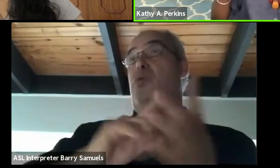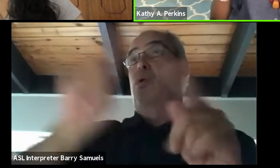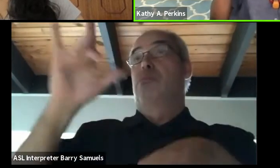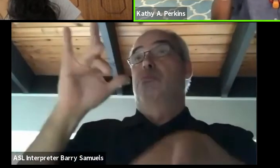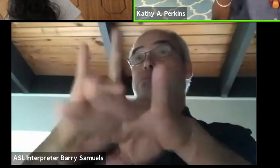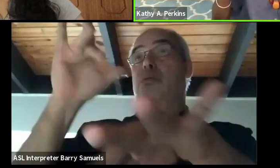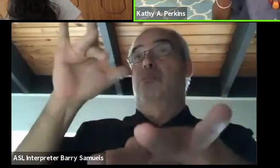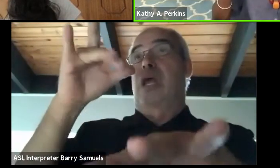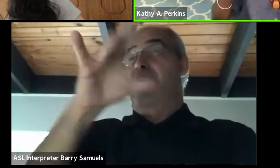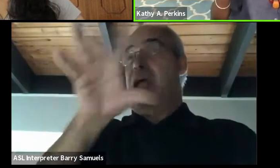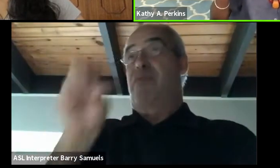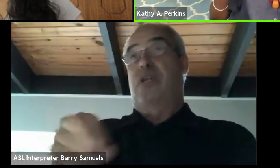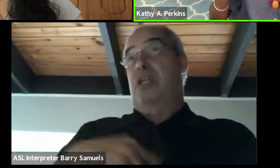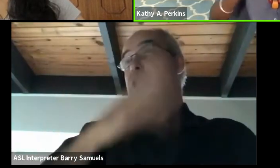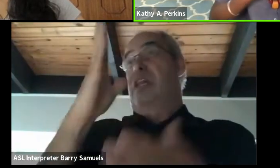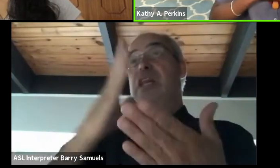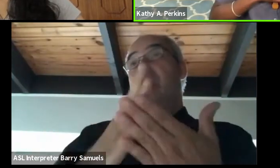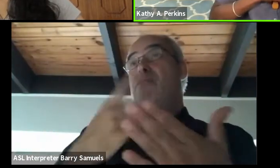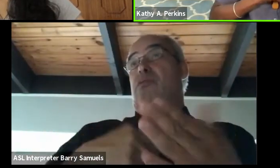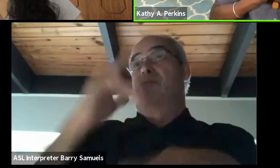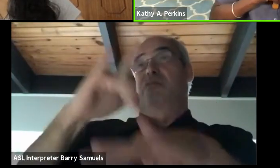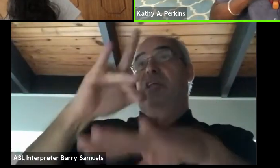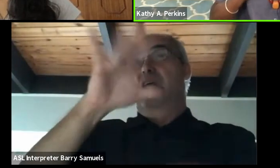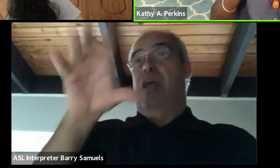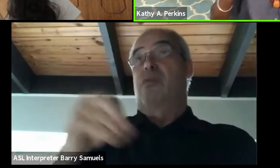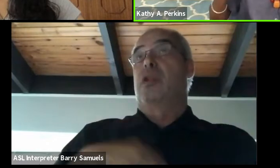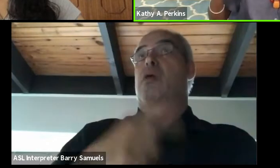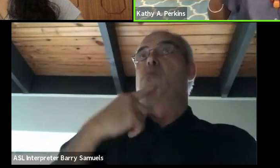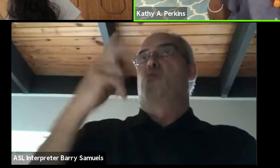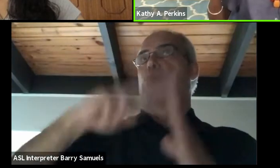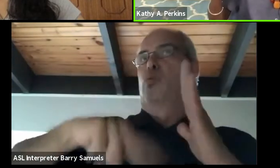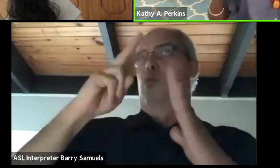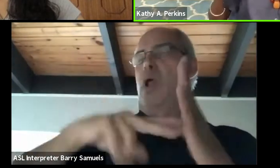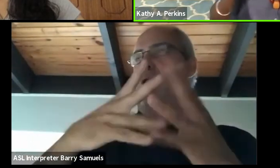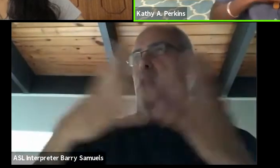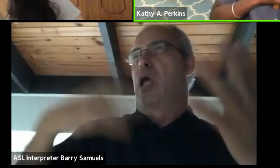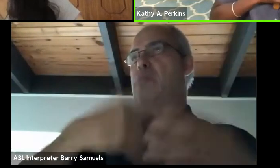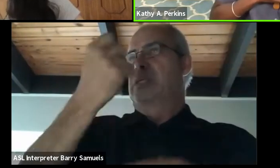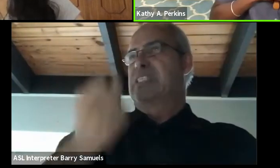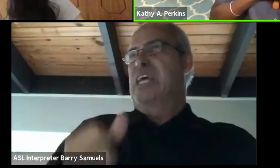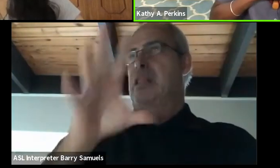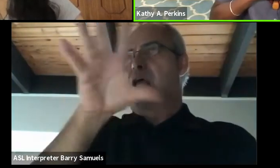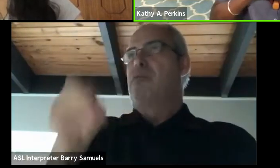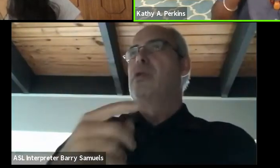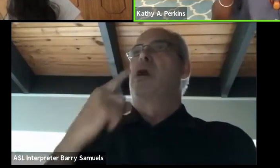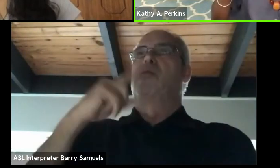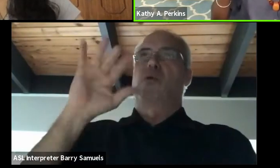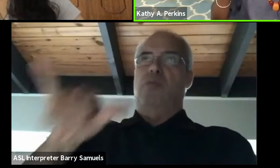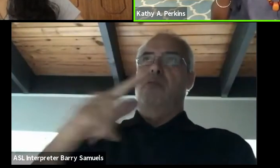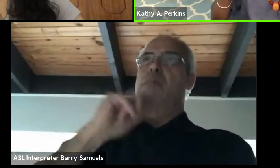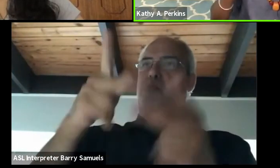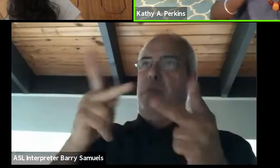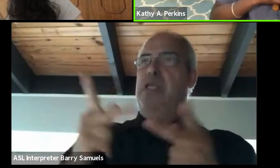I just read so much about South Africa. I said, well, this would be the place to start, plus they speak English.